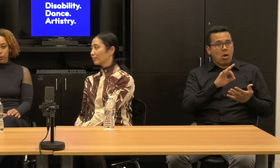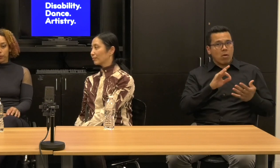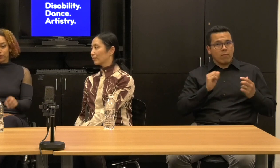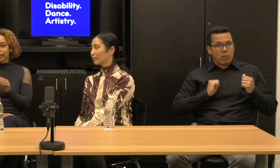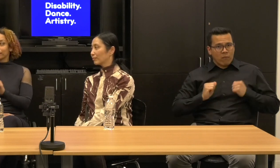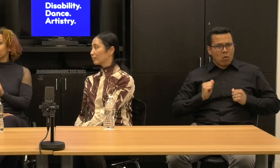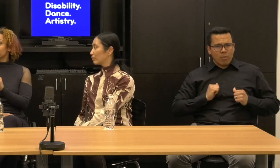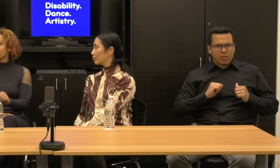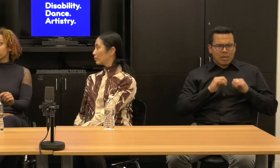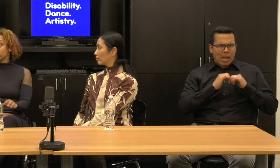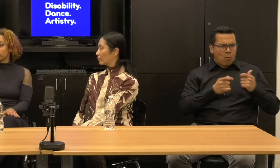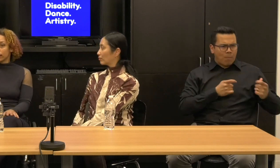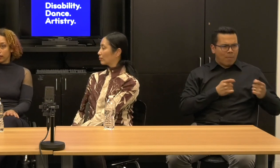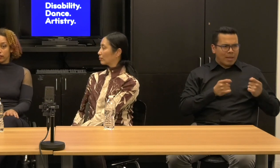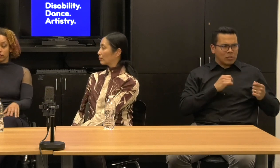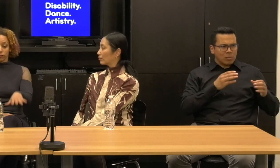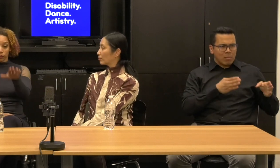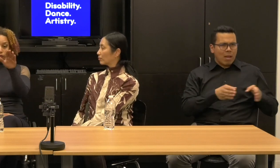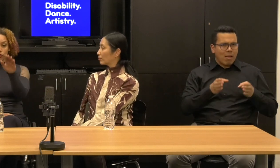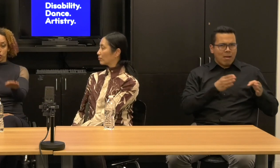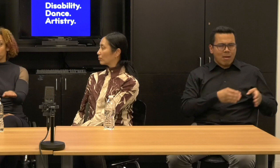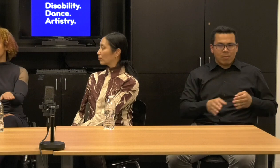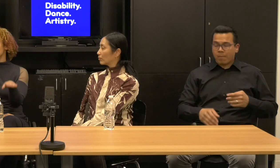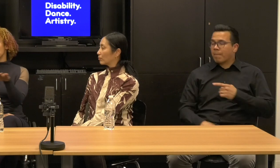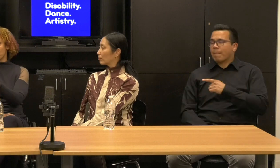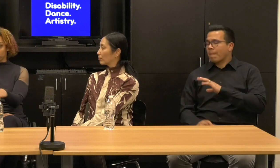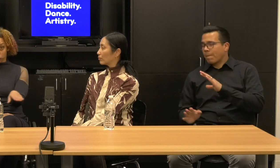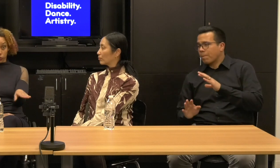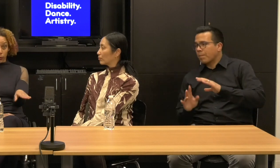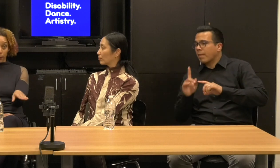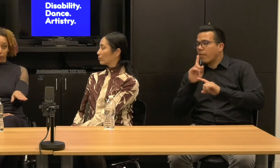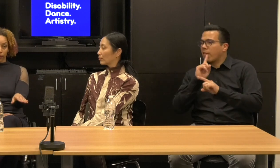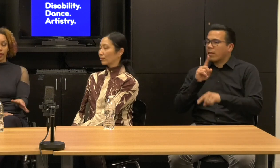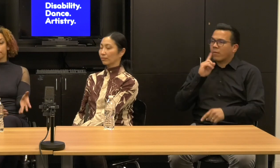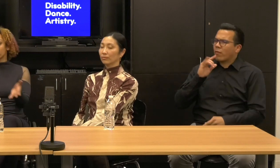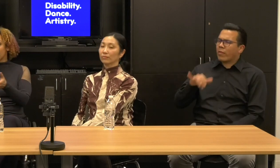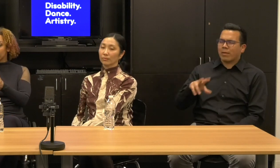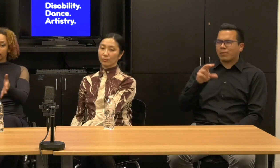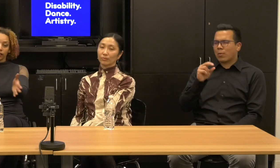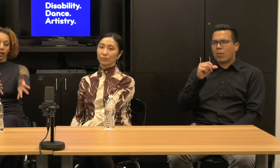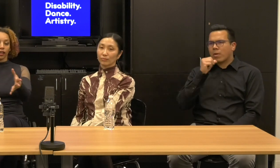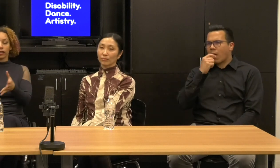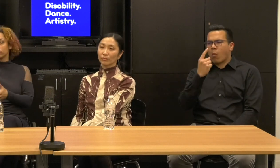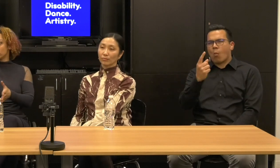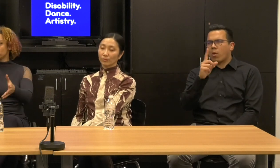Alice: well the easy answer to that is no, there's no one tool like mariah and I continued